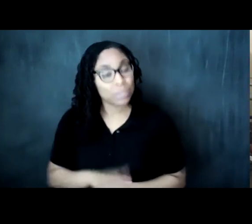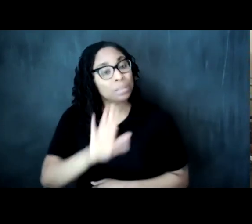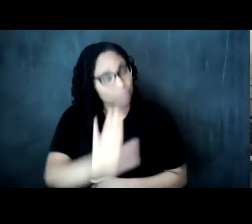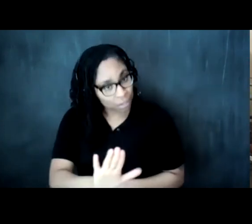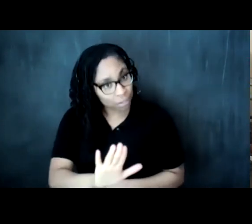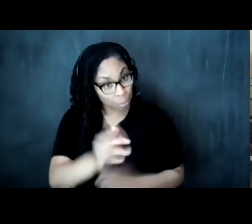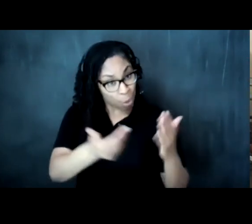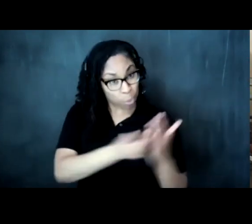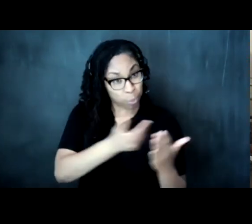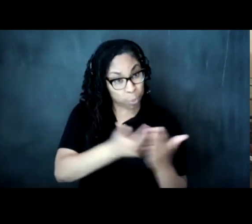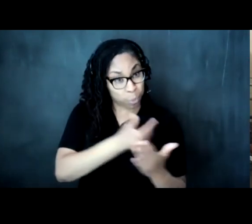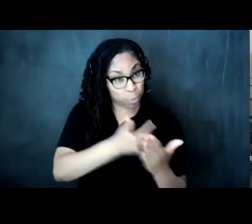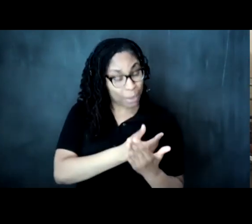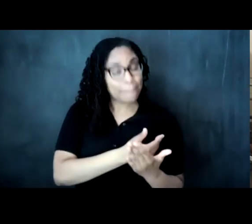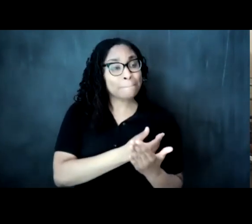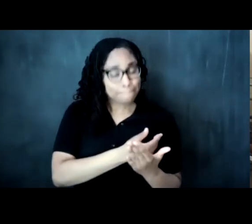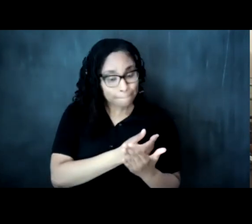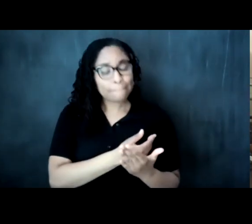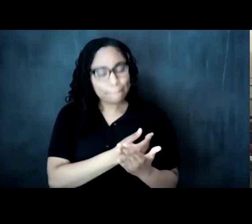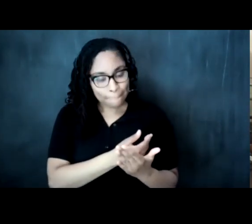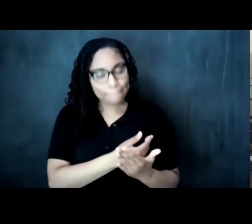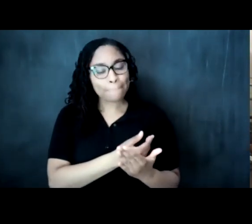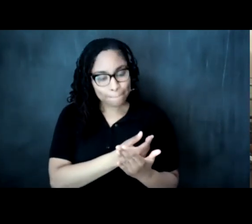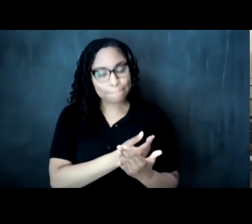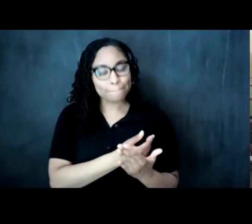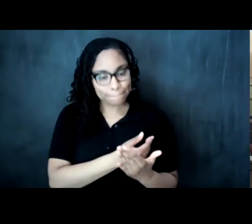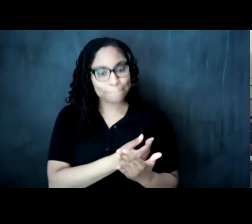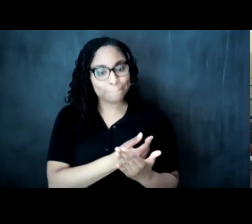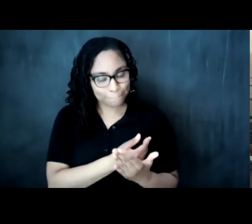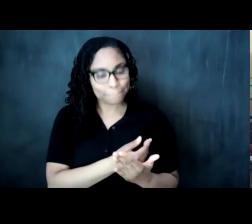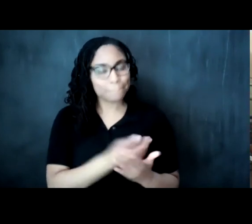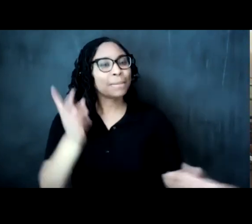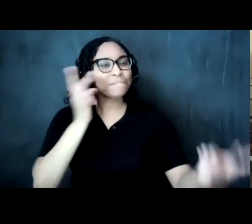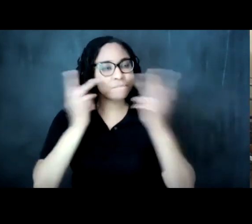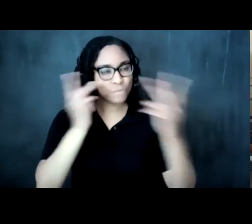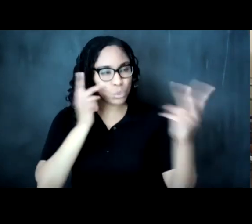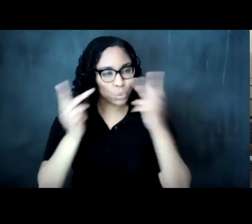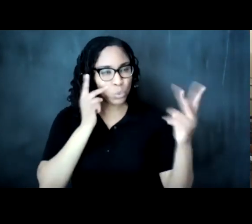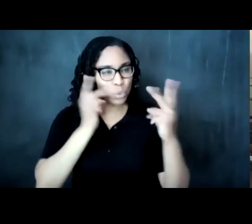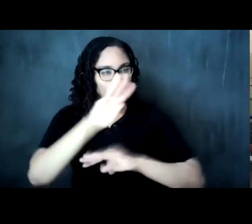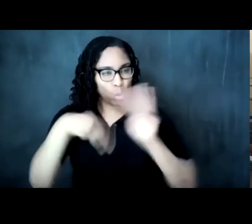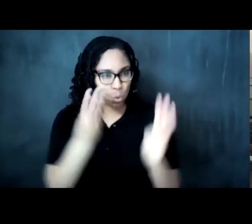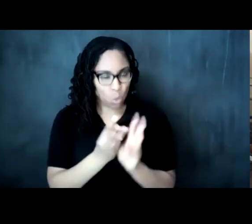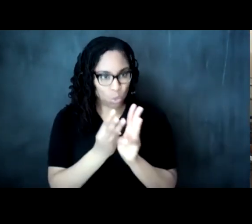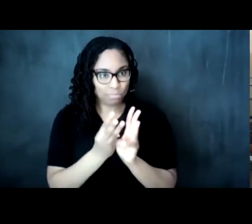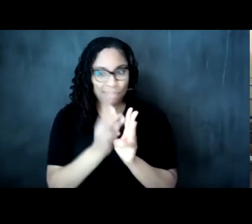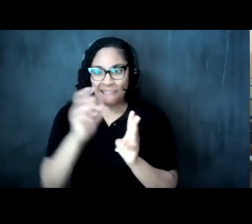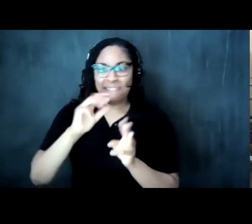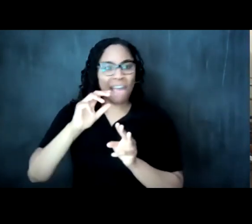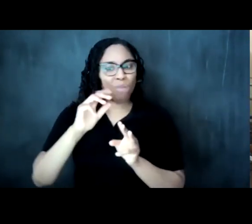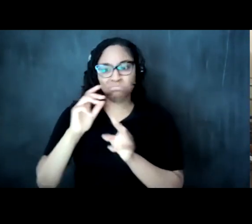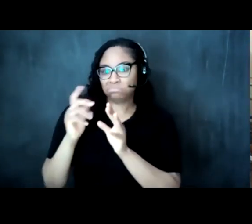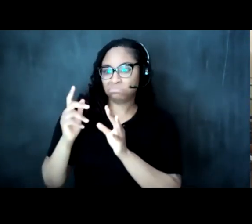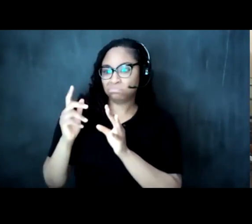it is a newly um visualized reality in the national consciousness right of everybody